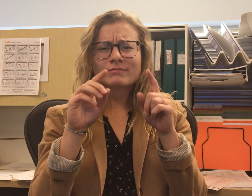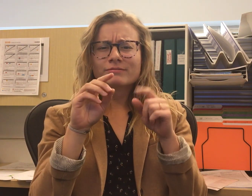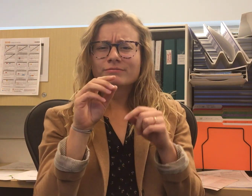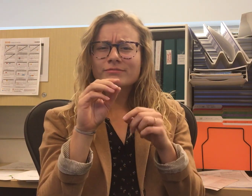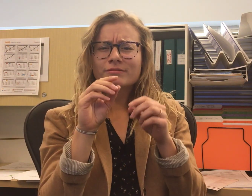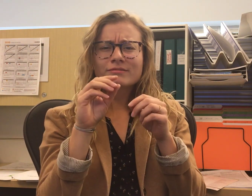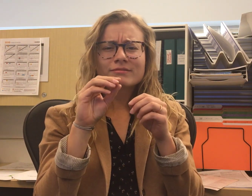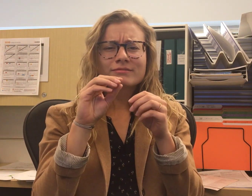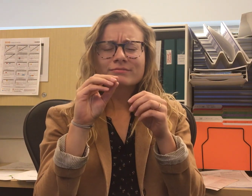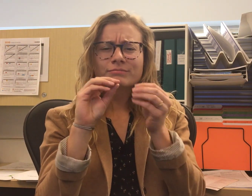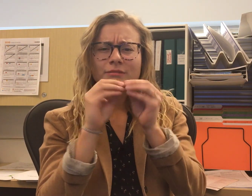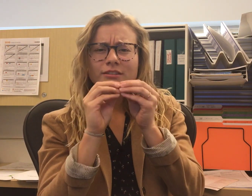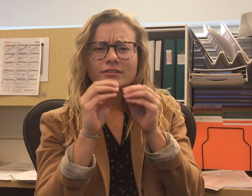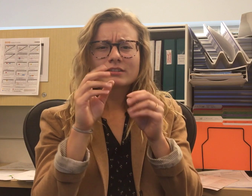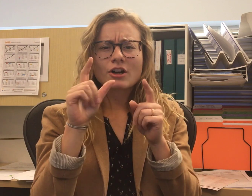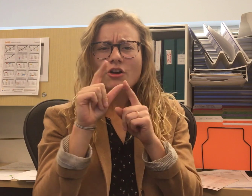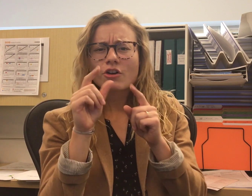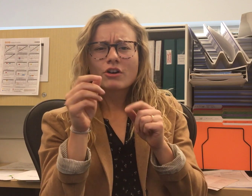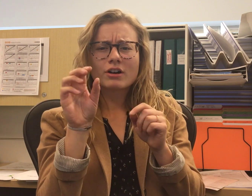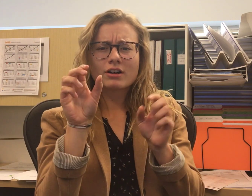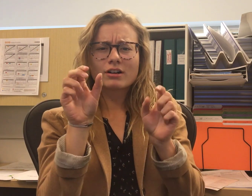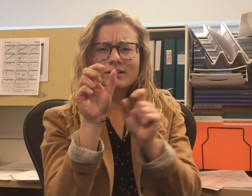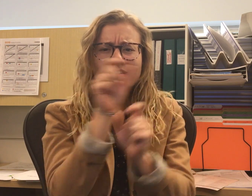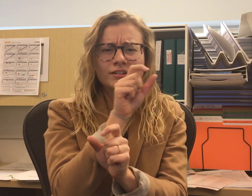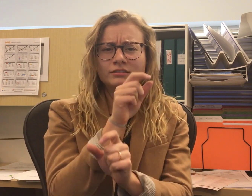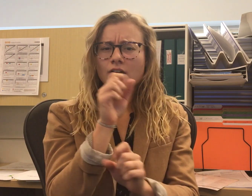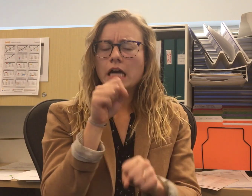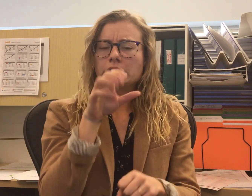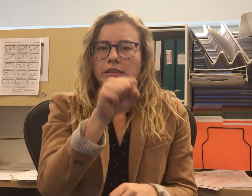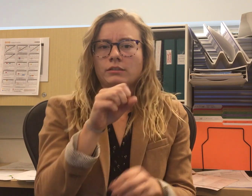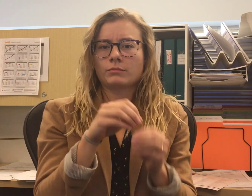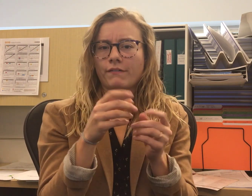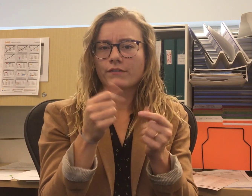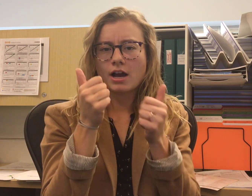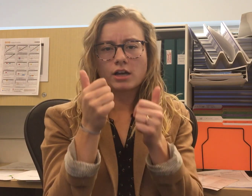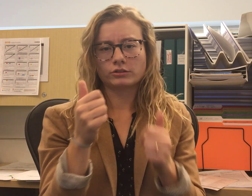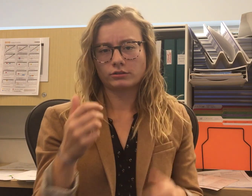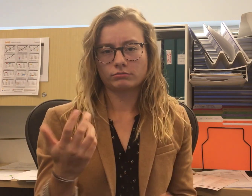I can immediately point out the mistakes or show where the figures or letters seem off.